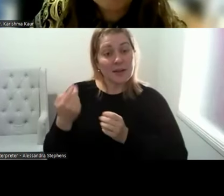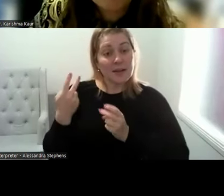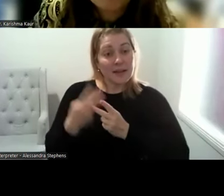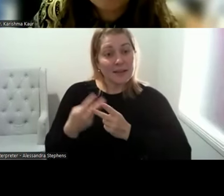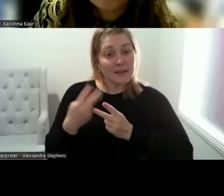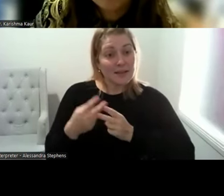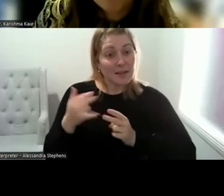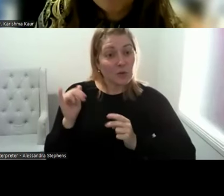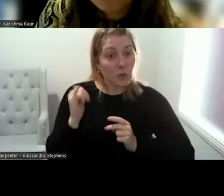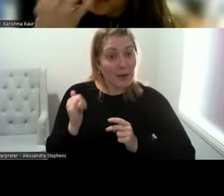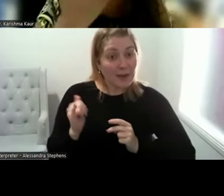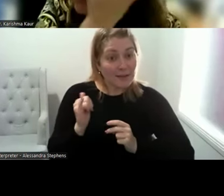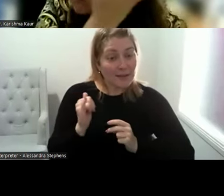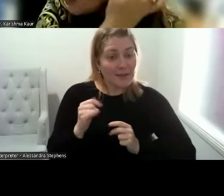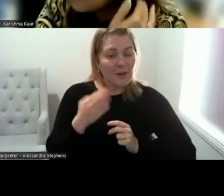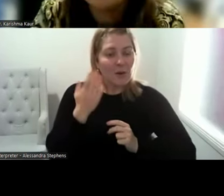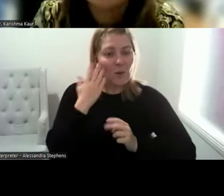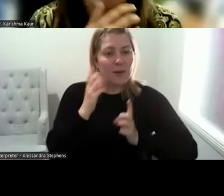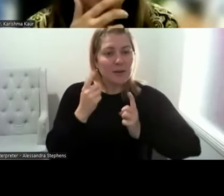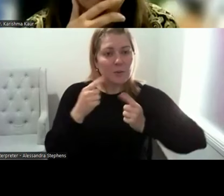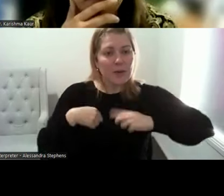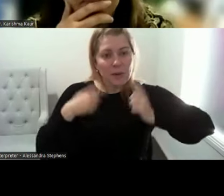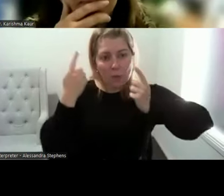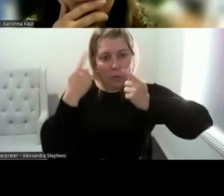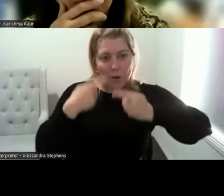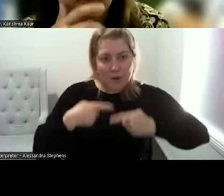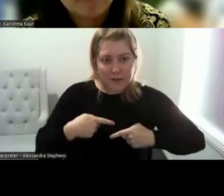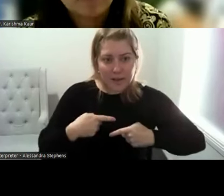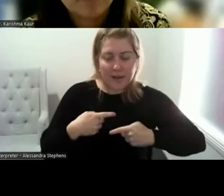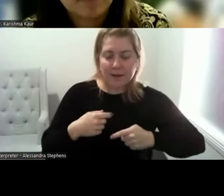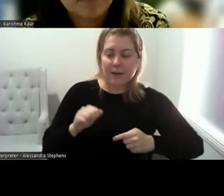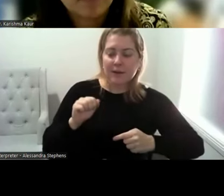down and worked through the concept, no one had talked about menopause with this family and this